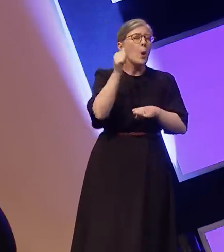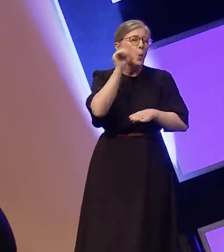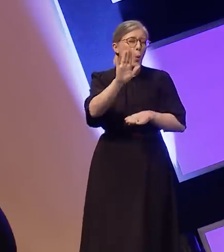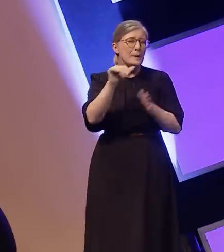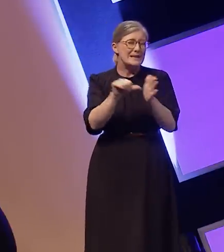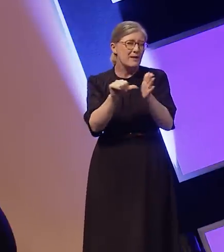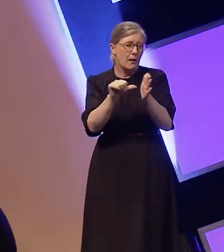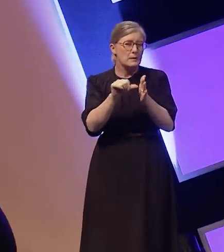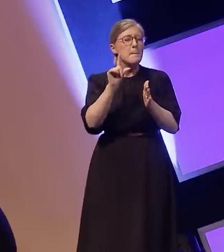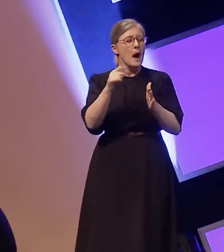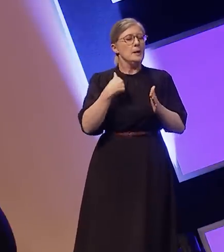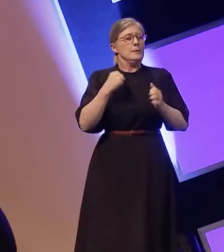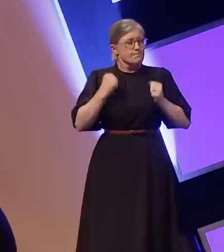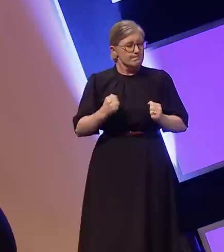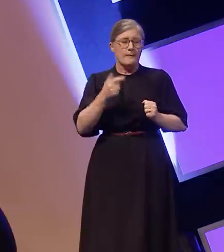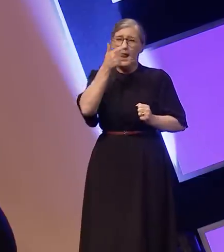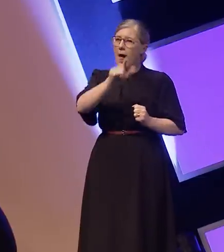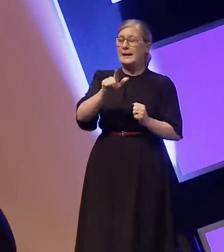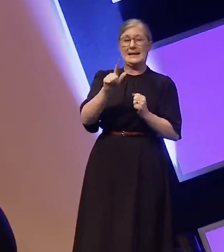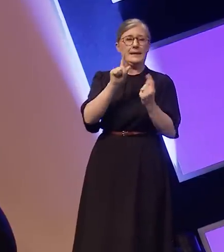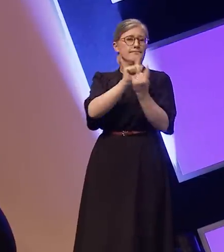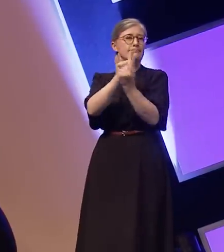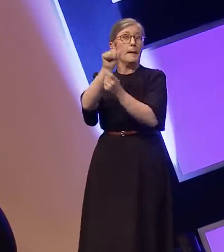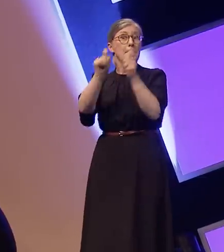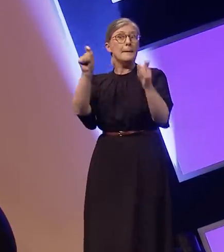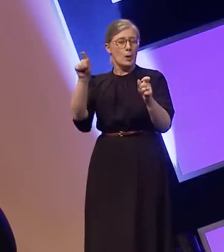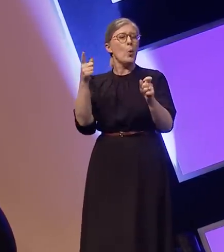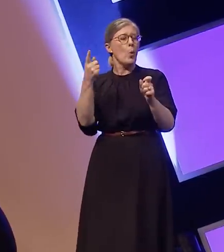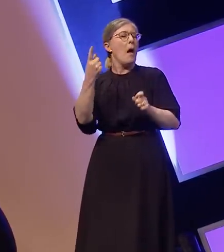but I was incredibly lucky to meet the people who were willing to take a chance on me